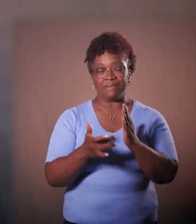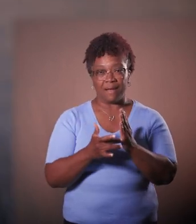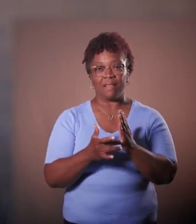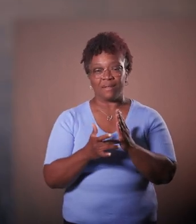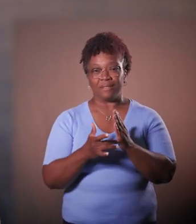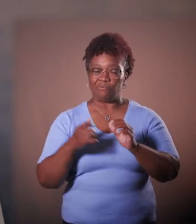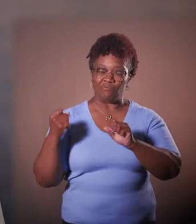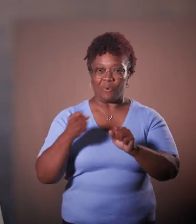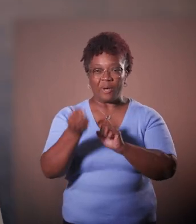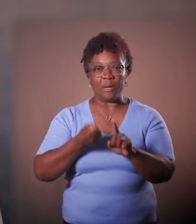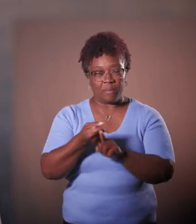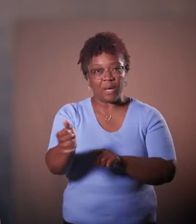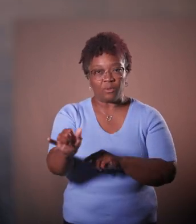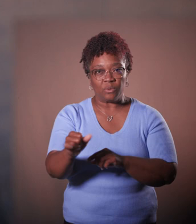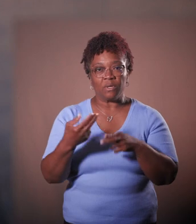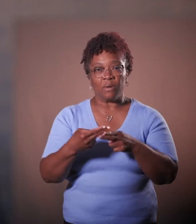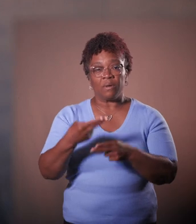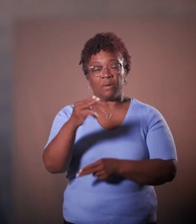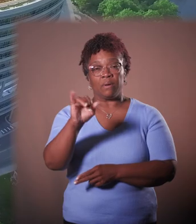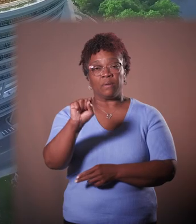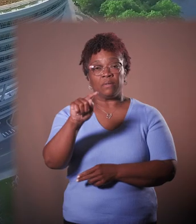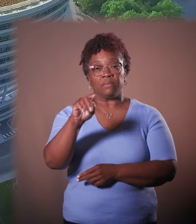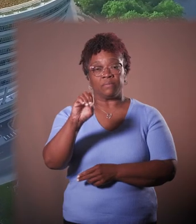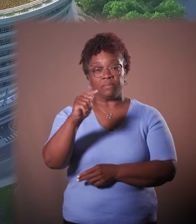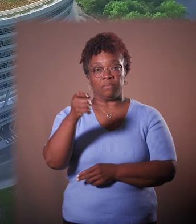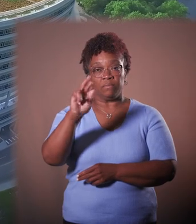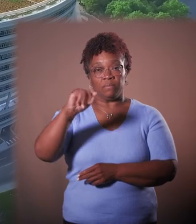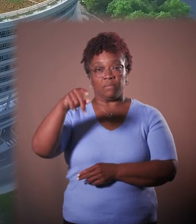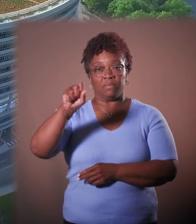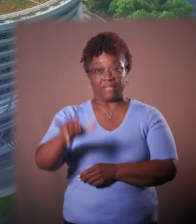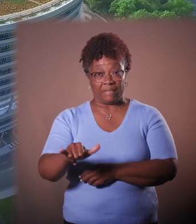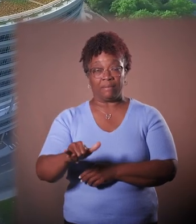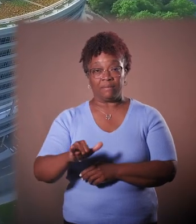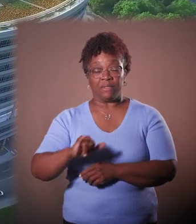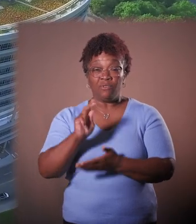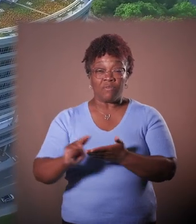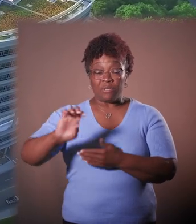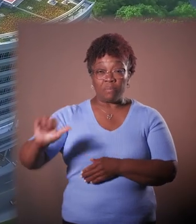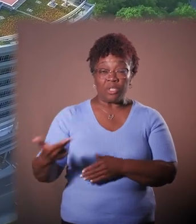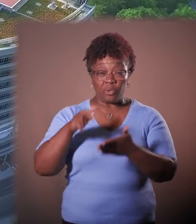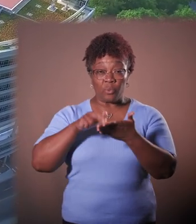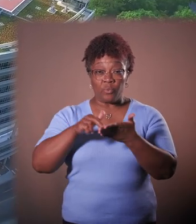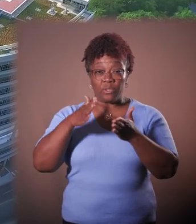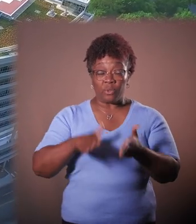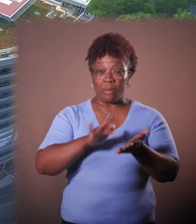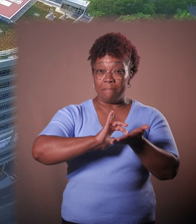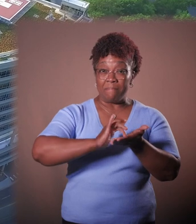for tremendous impact is called histotripsy. Histotripsy was created by University of Michigan researchers in medicine